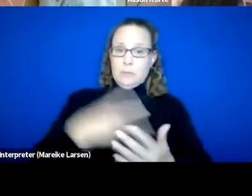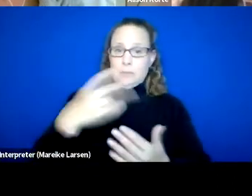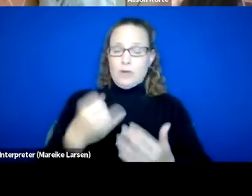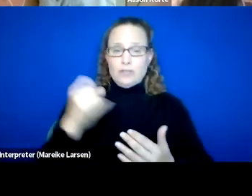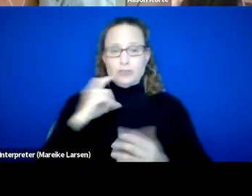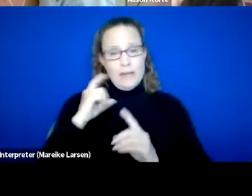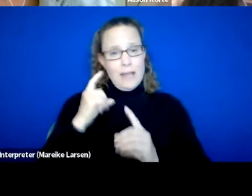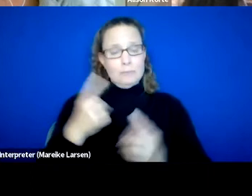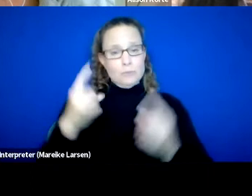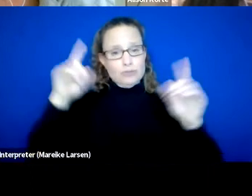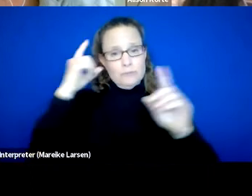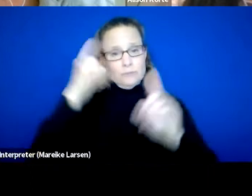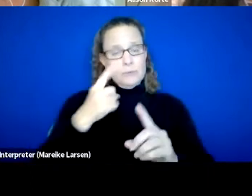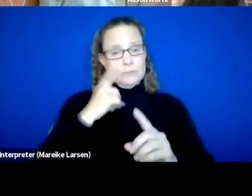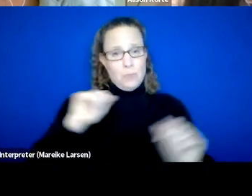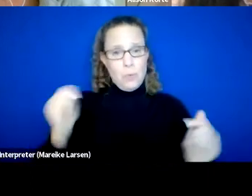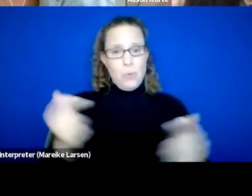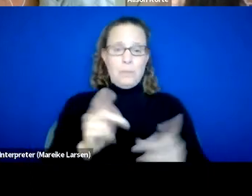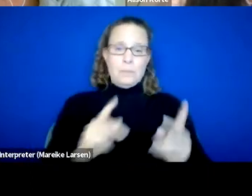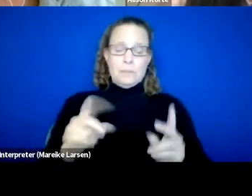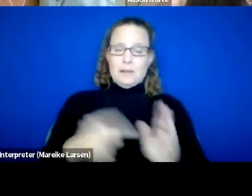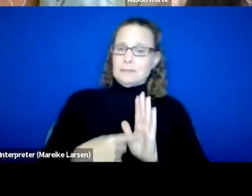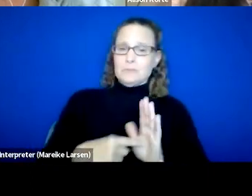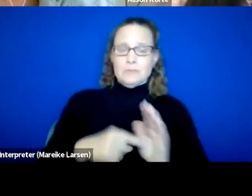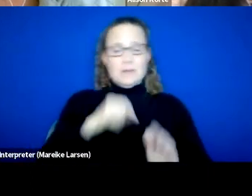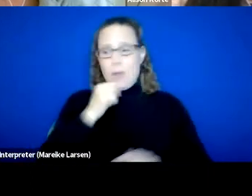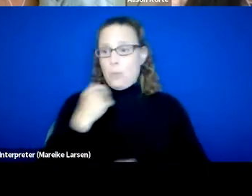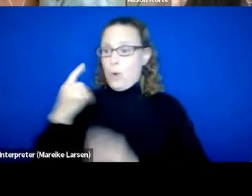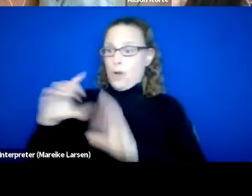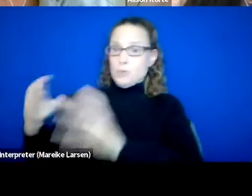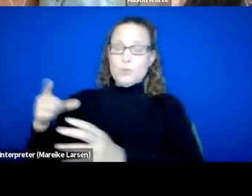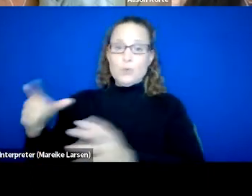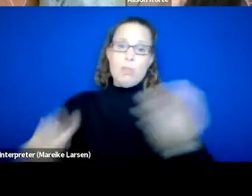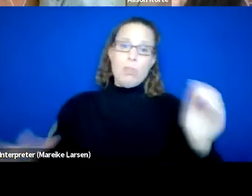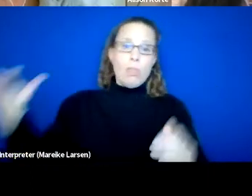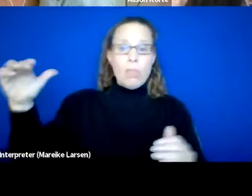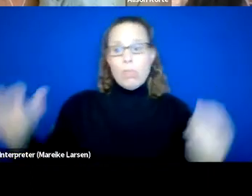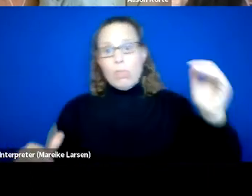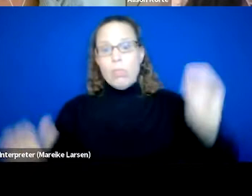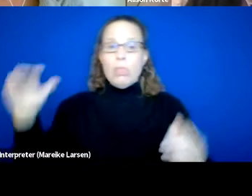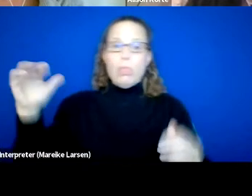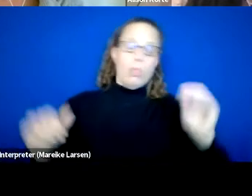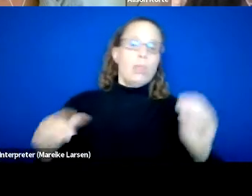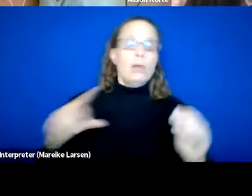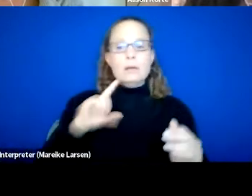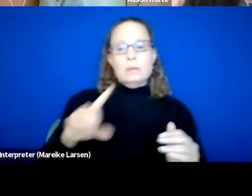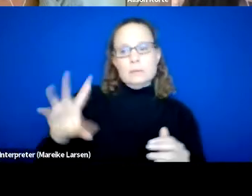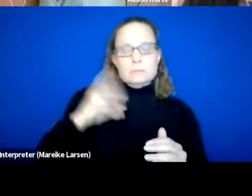And that can demonstrate that no one group is experiencing disparate income based on their racial or social identity demographics.